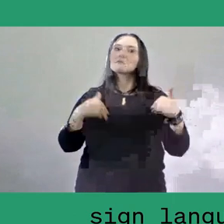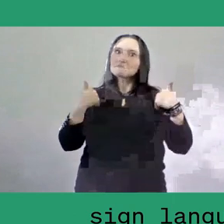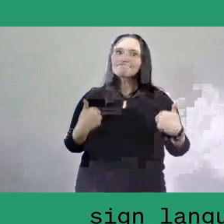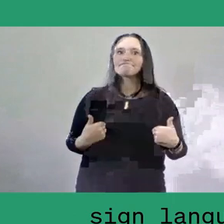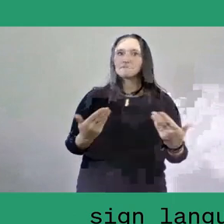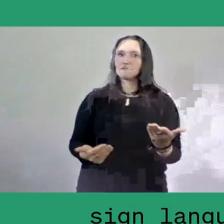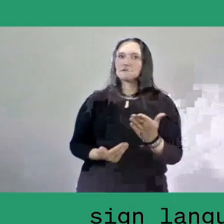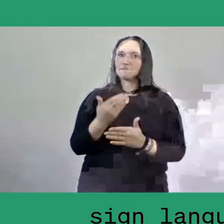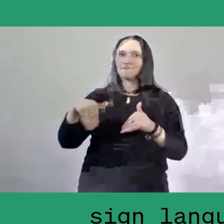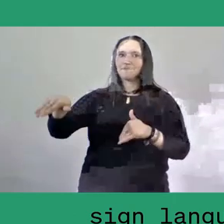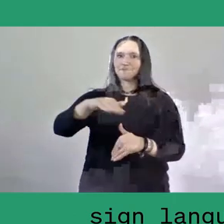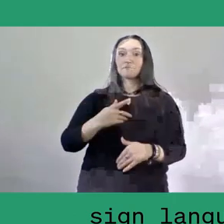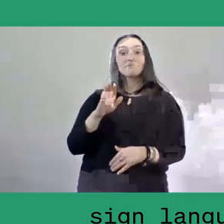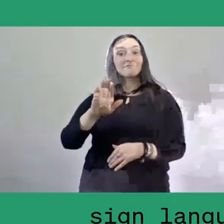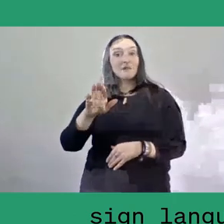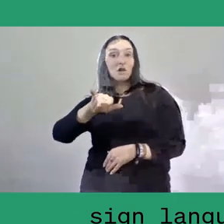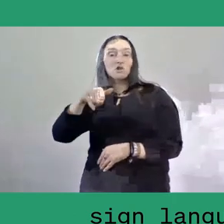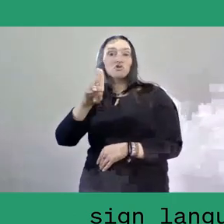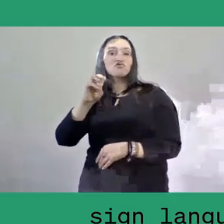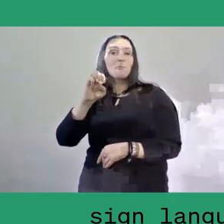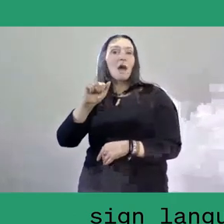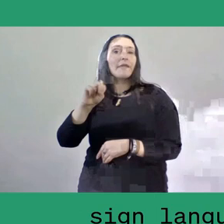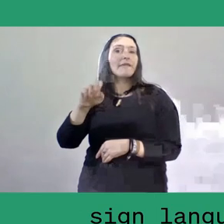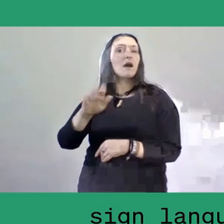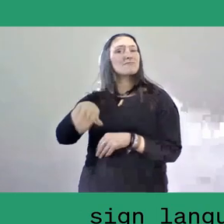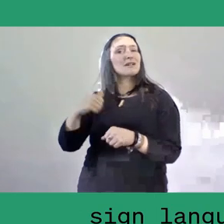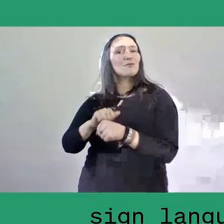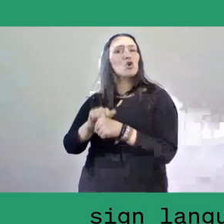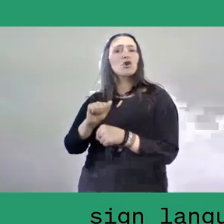Her work has been shown at many institutions and biennials around the globe,